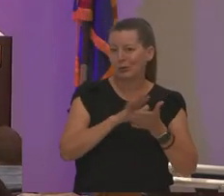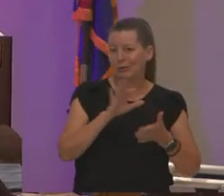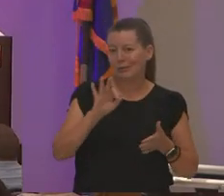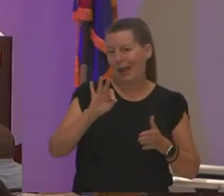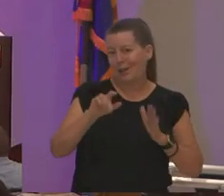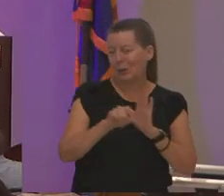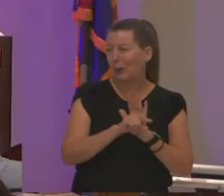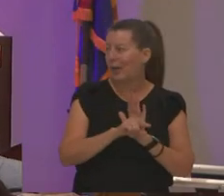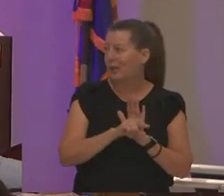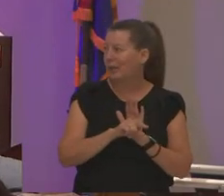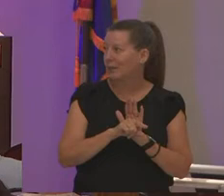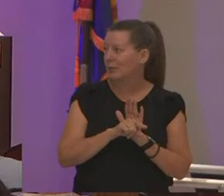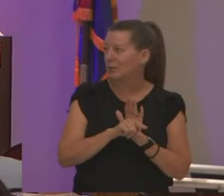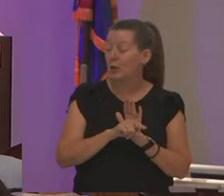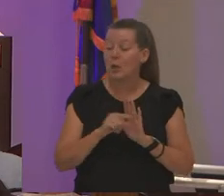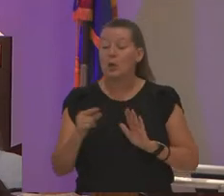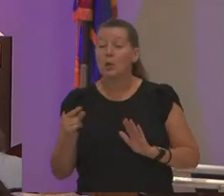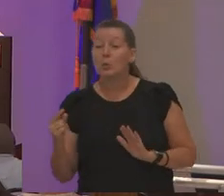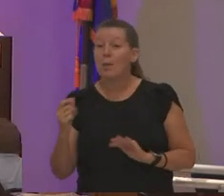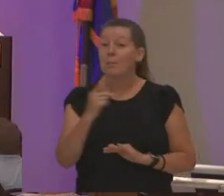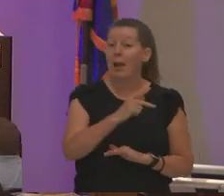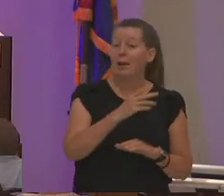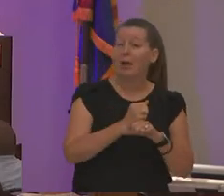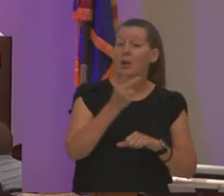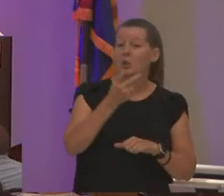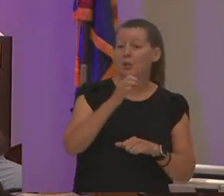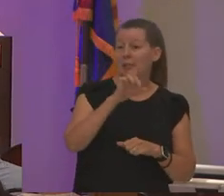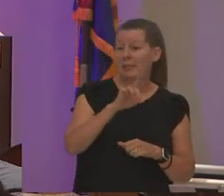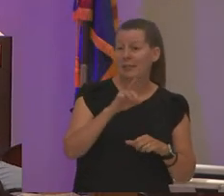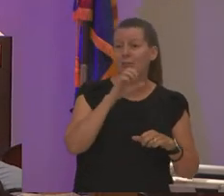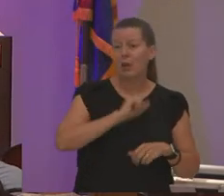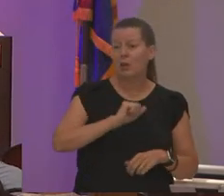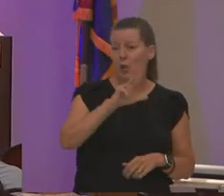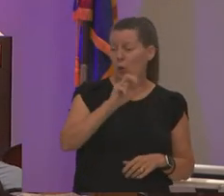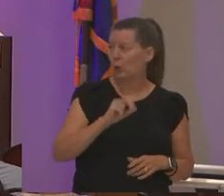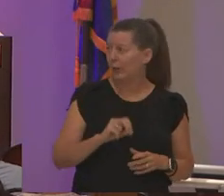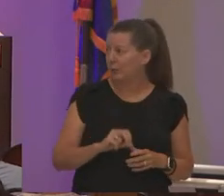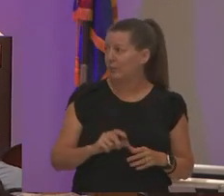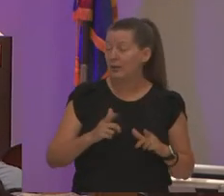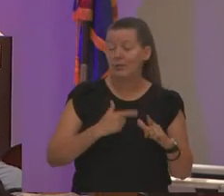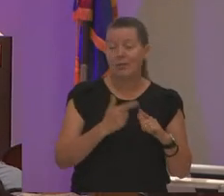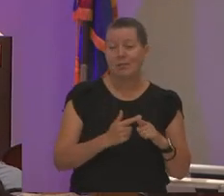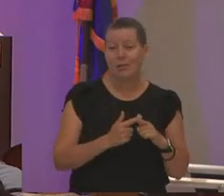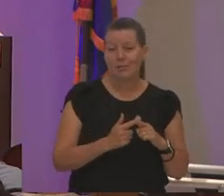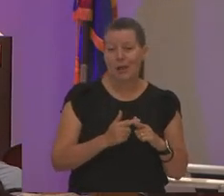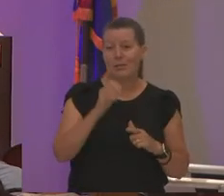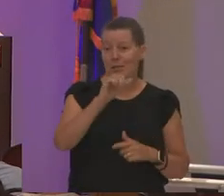she went back and got her ged at 30 years old and then she went on to get her associate's degree and